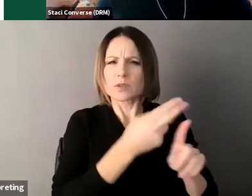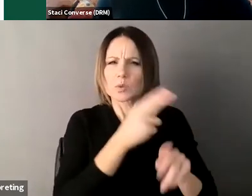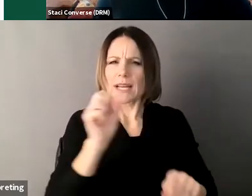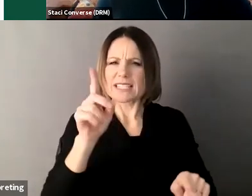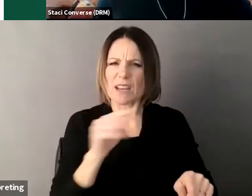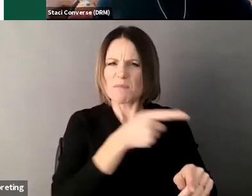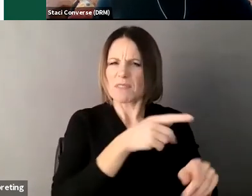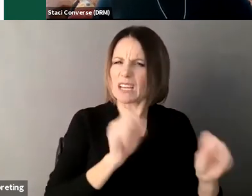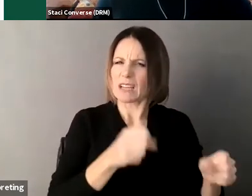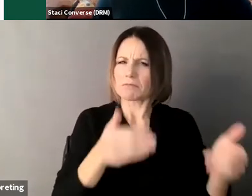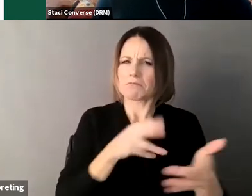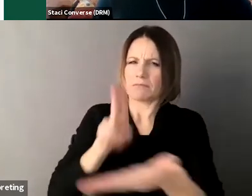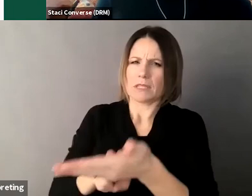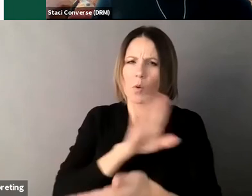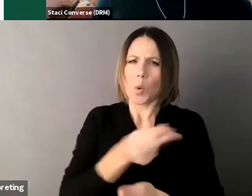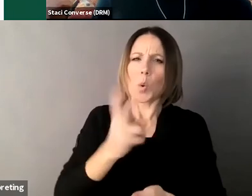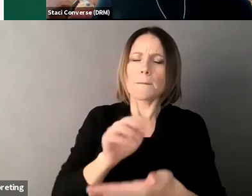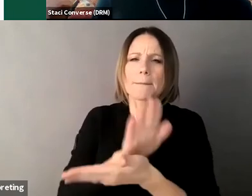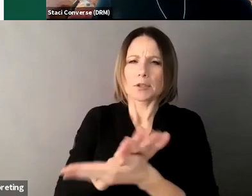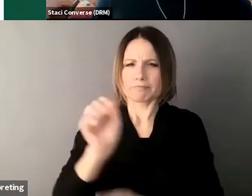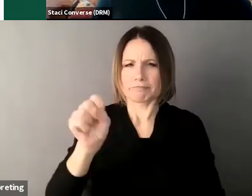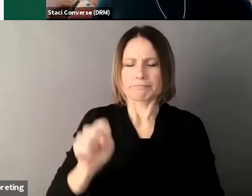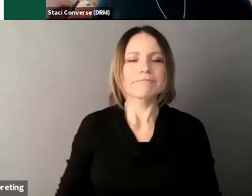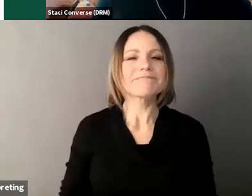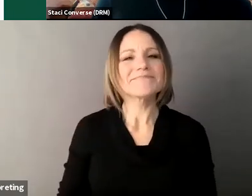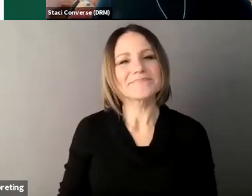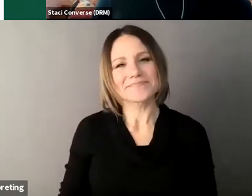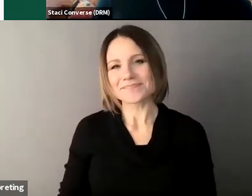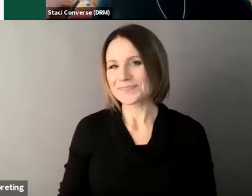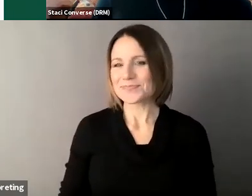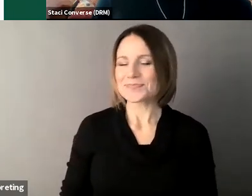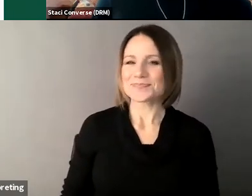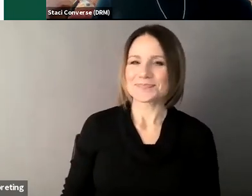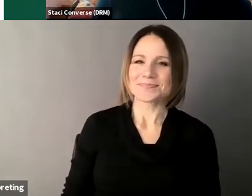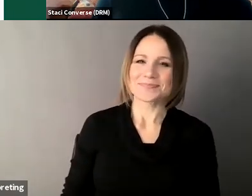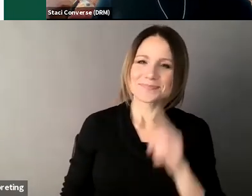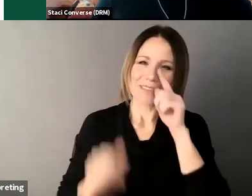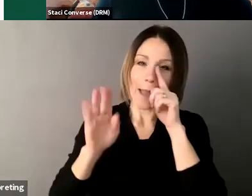okay I think that's the only question I see right now um so maybe we can move on if anybody wants